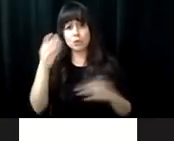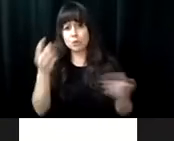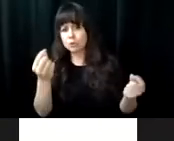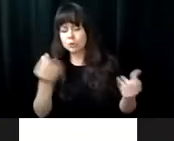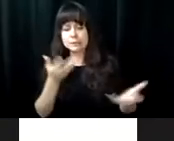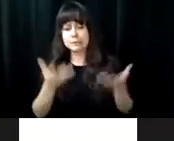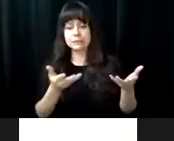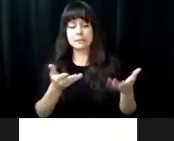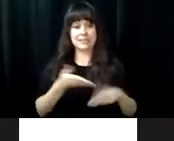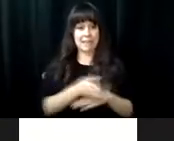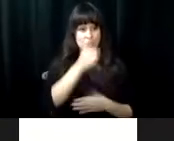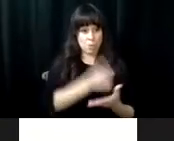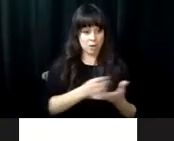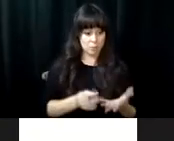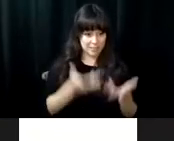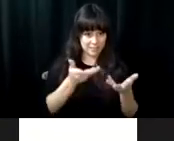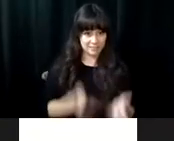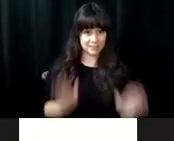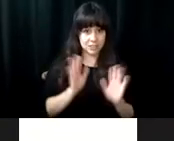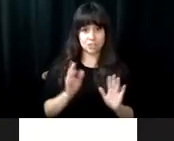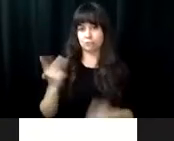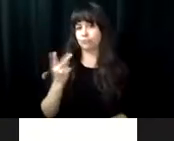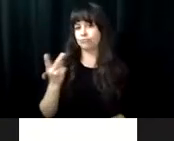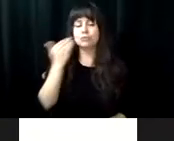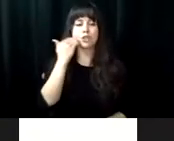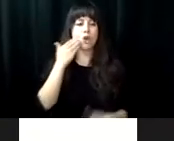we were both scared and uncertain about what the future held for